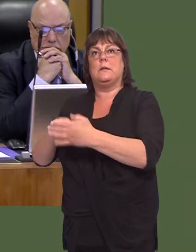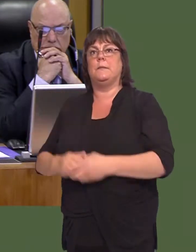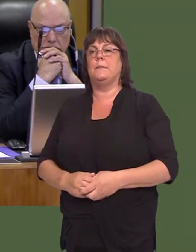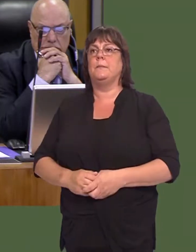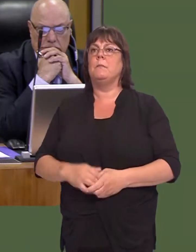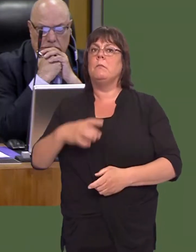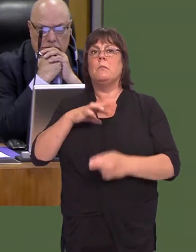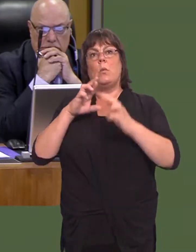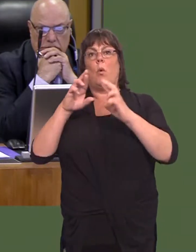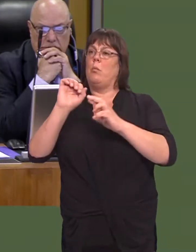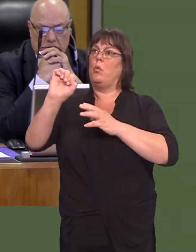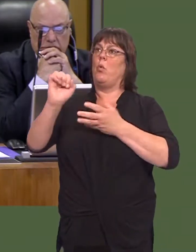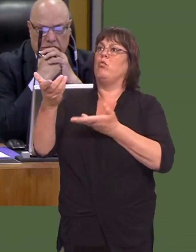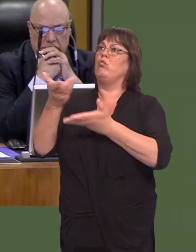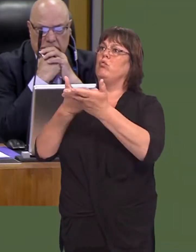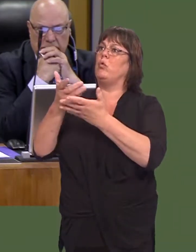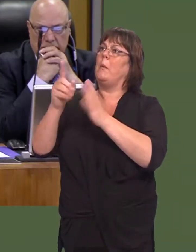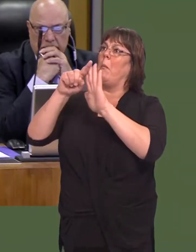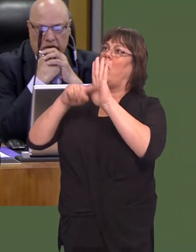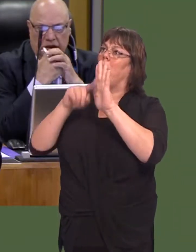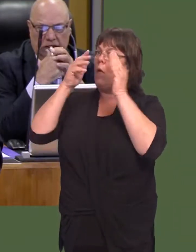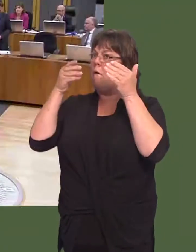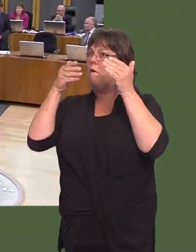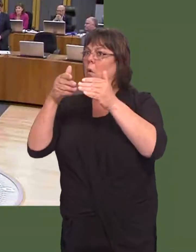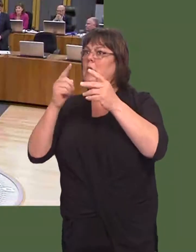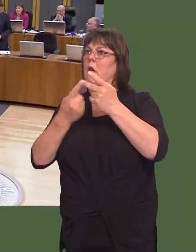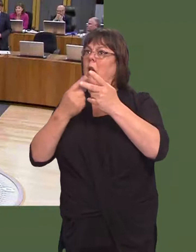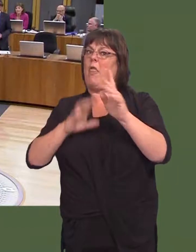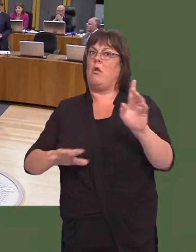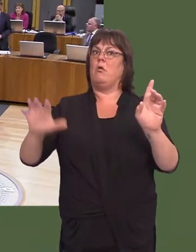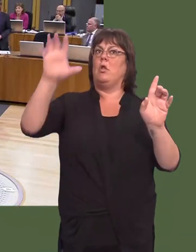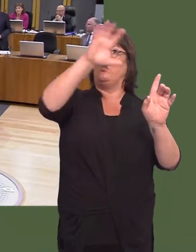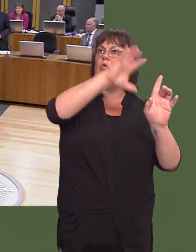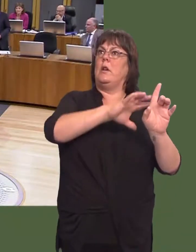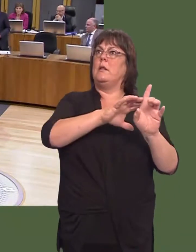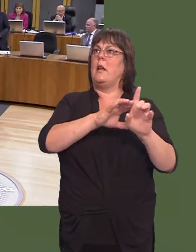And I hope that your trade policy will focus on these markets, as well as, of course, taking